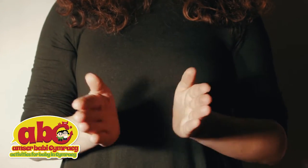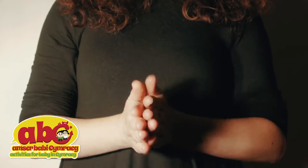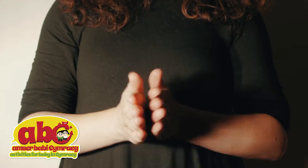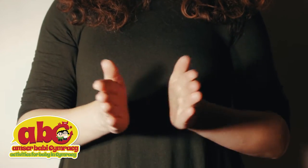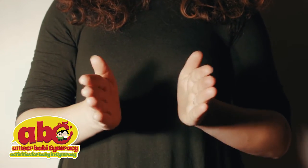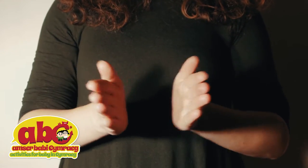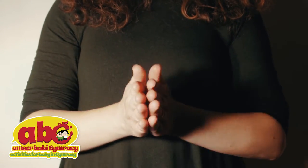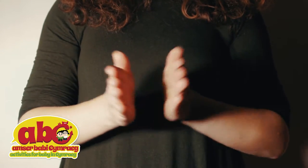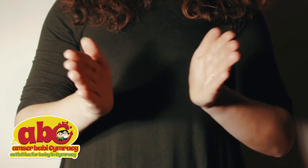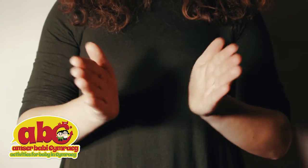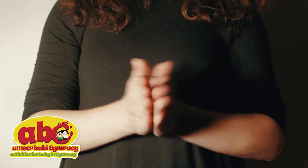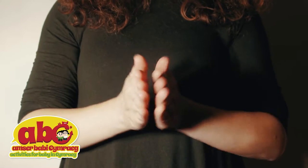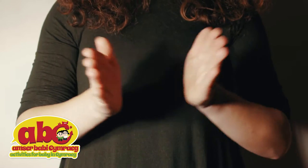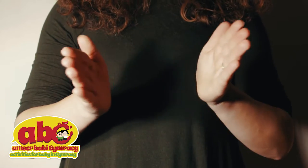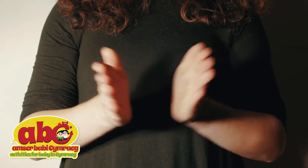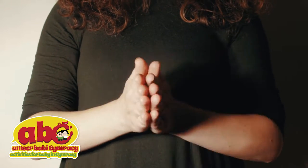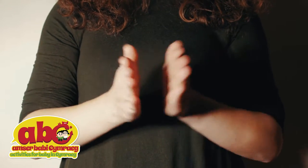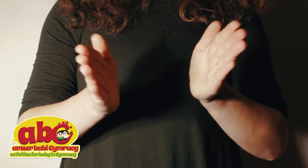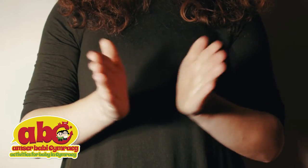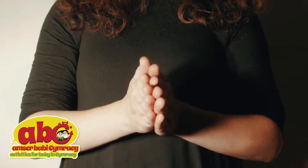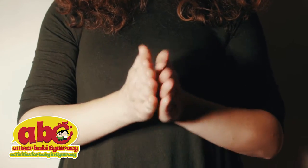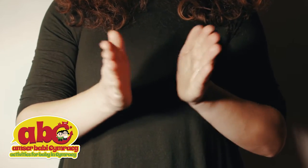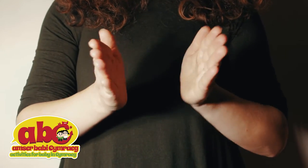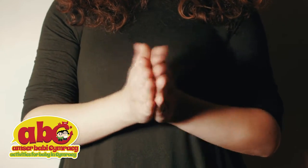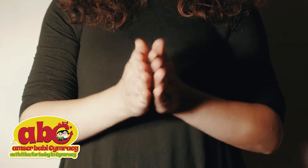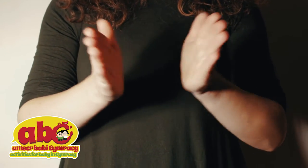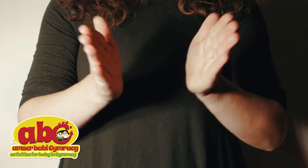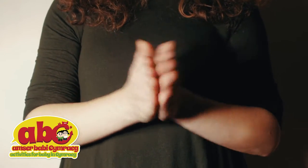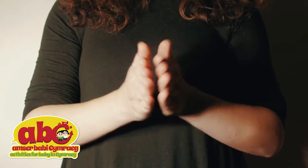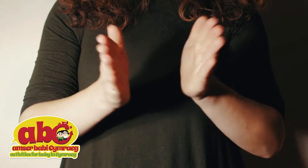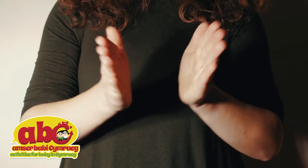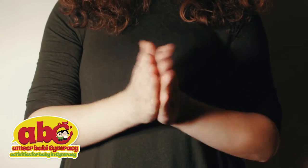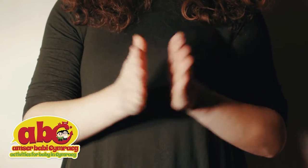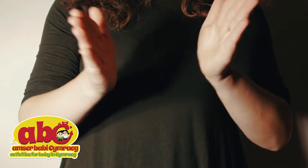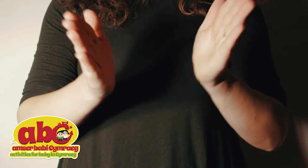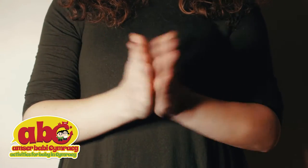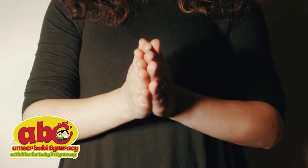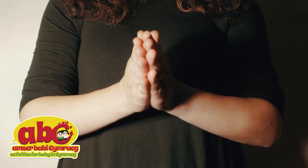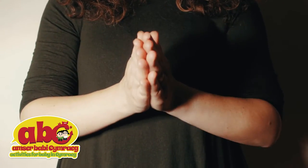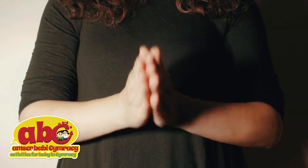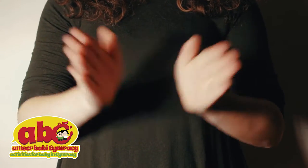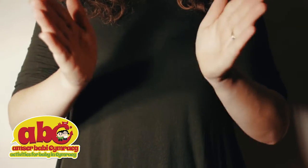Clap hands Clap hands, clap,